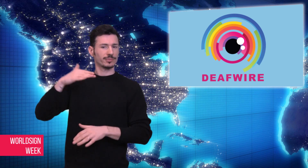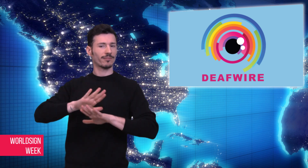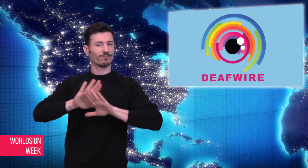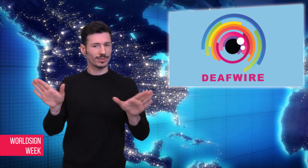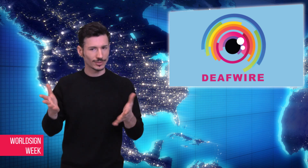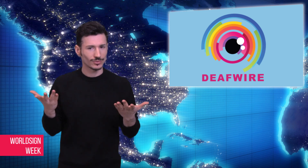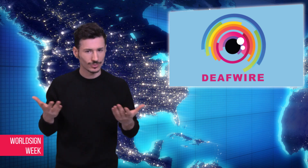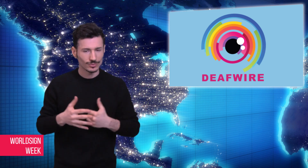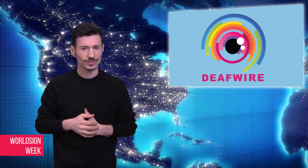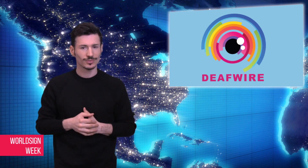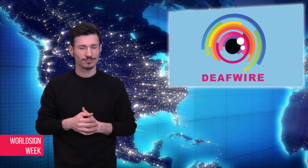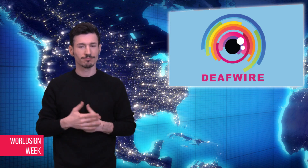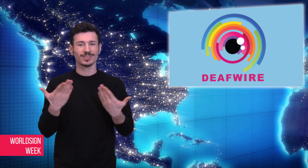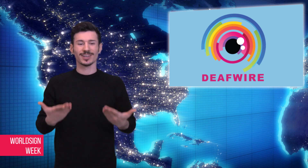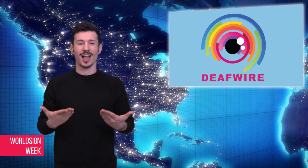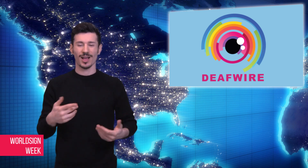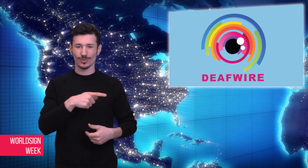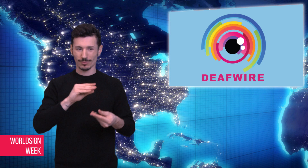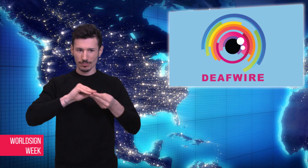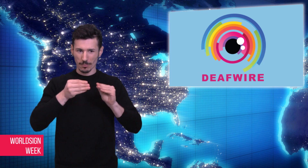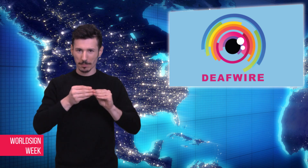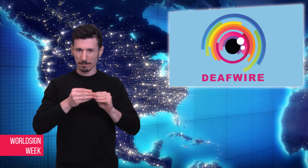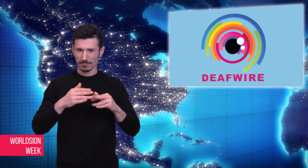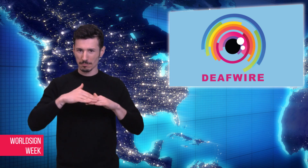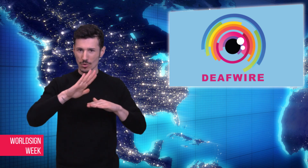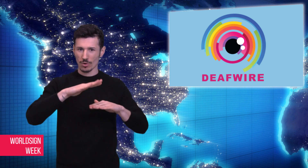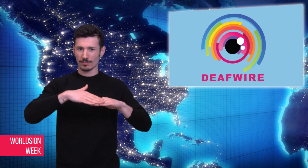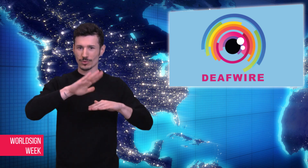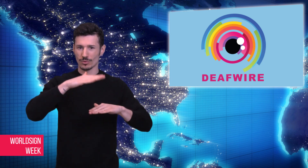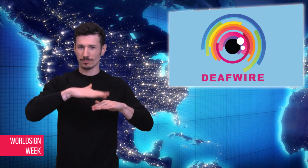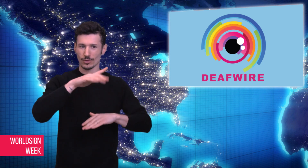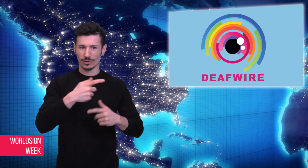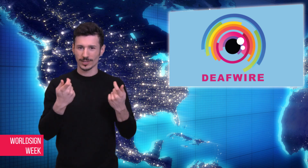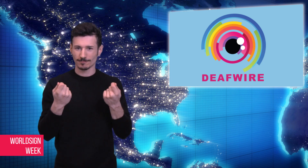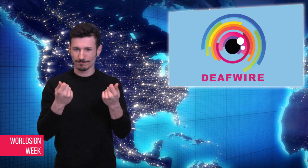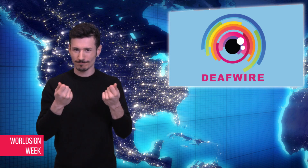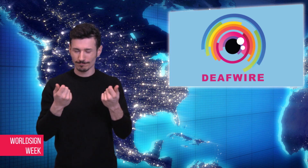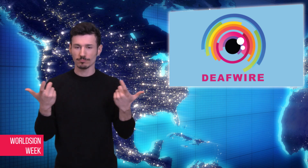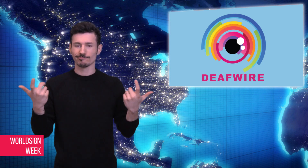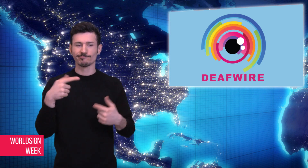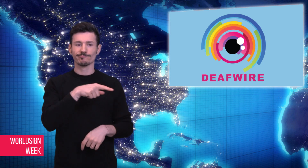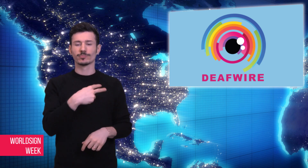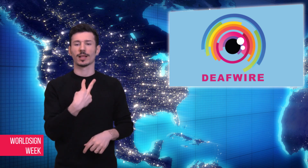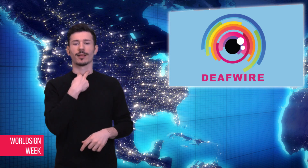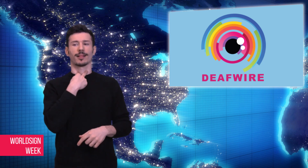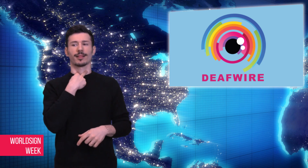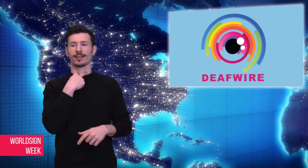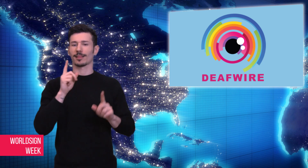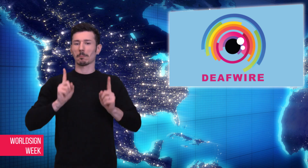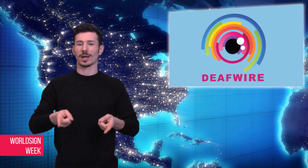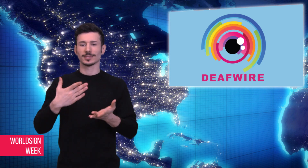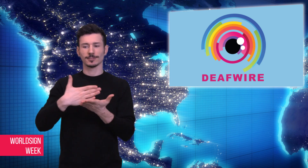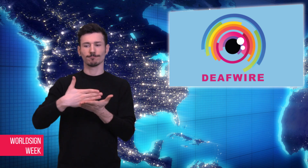emergency funding in the past. With the current financial